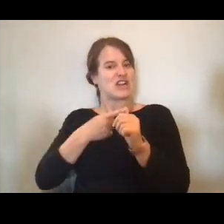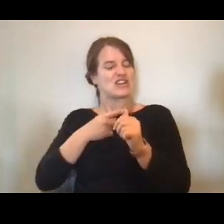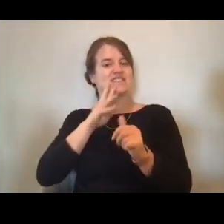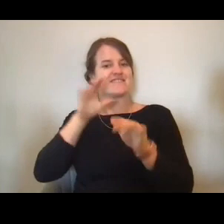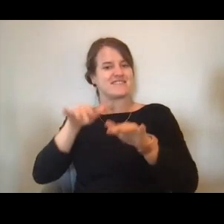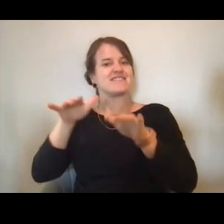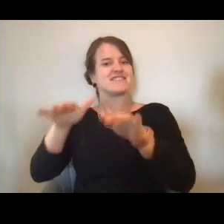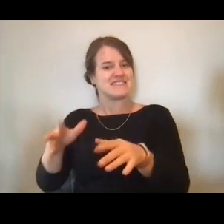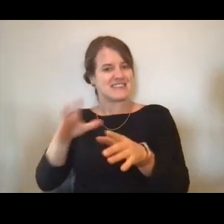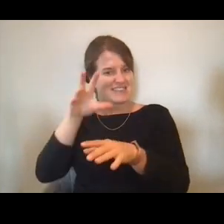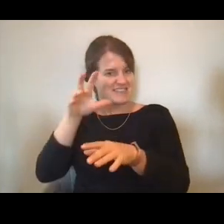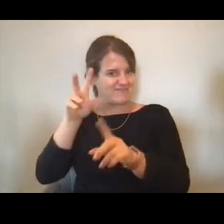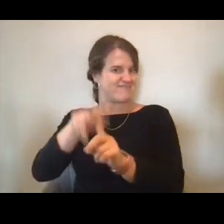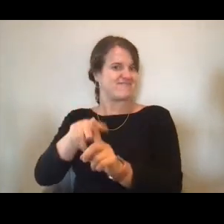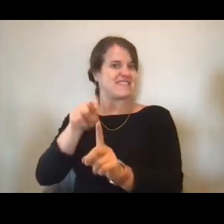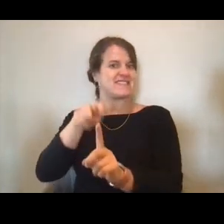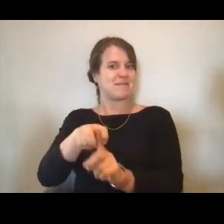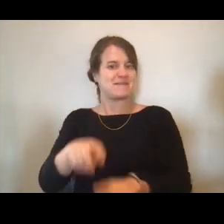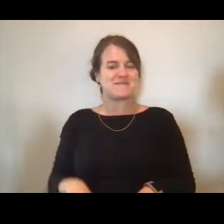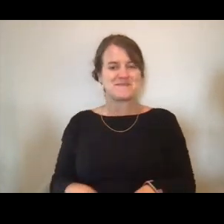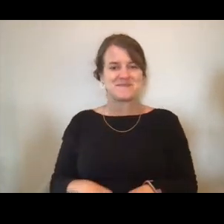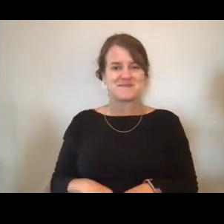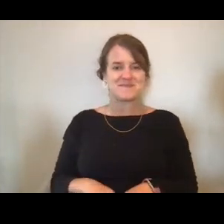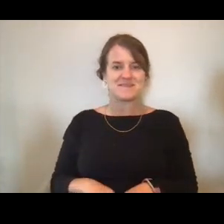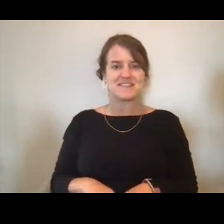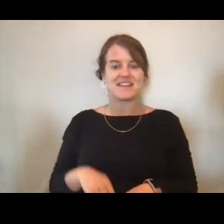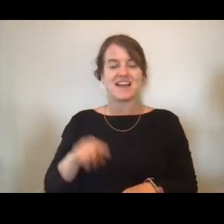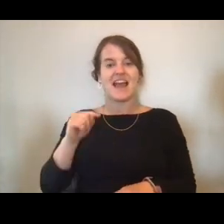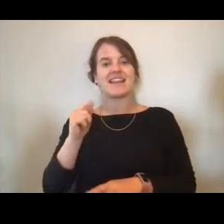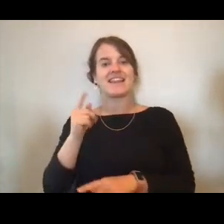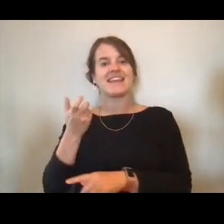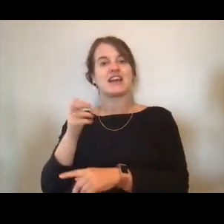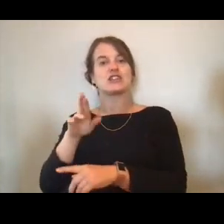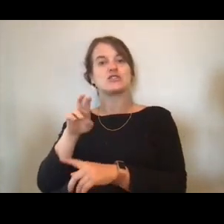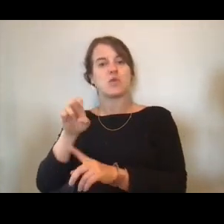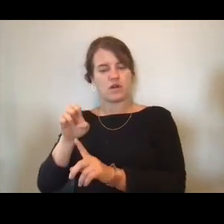[Lisa] Great. And then Theodore obviously was at our webinar last week